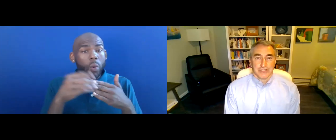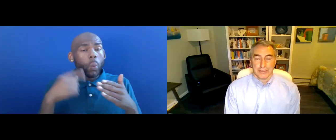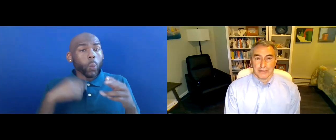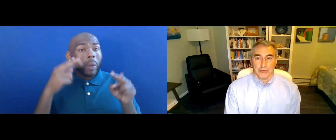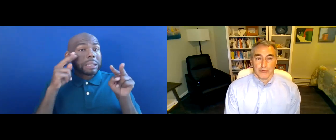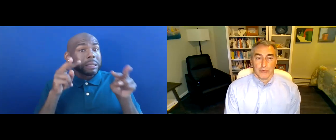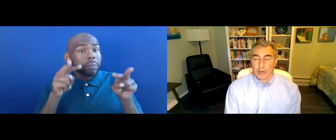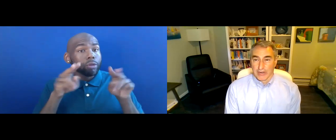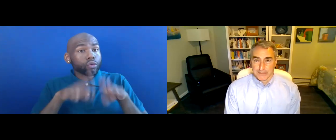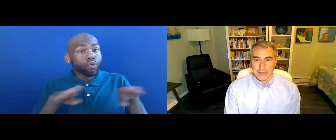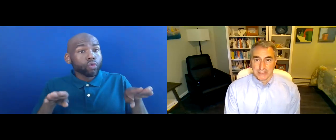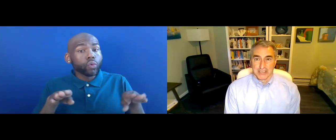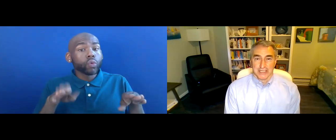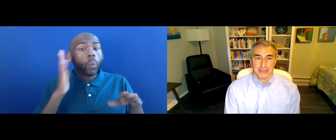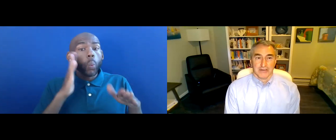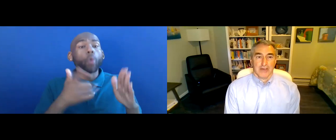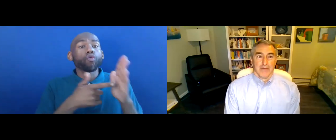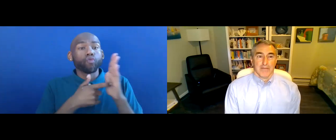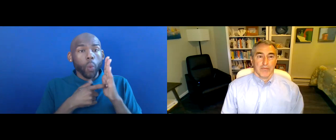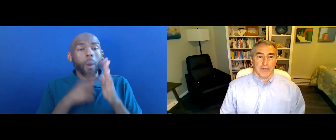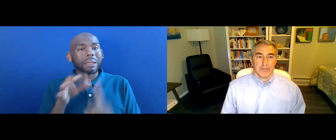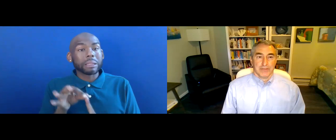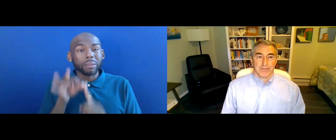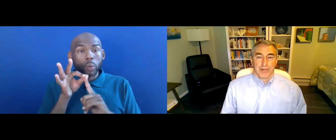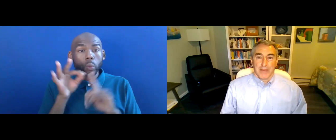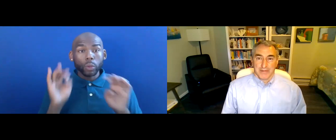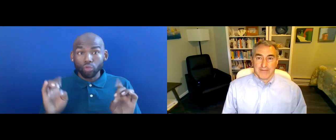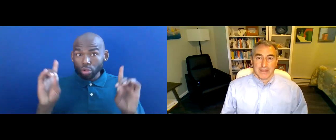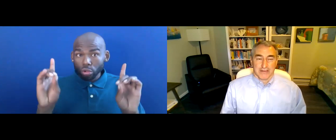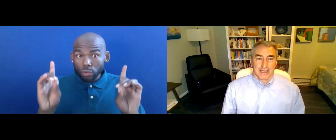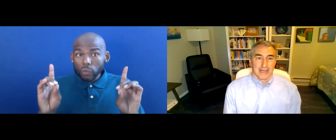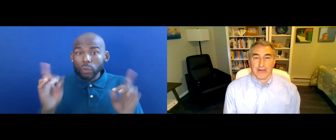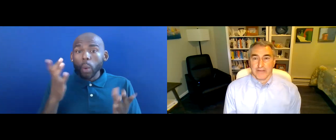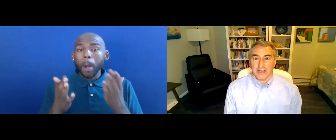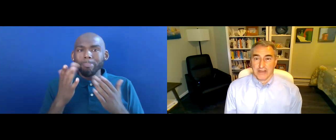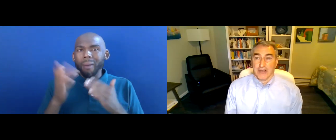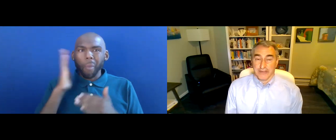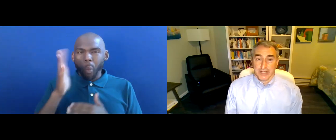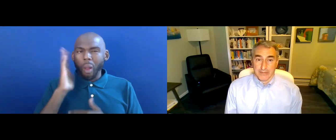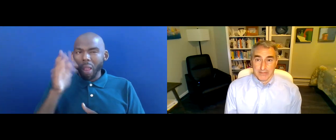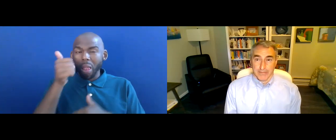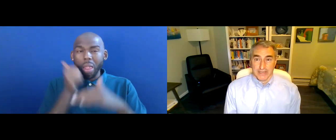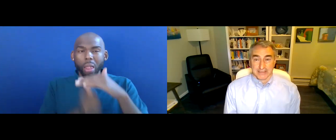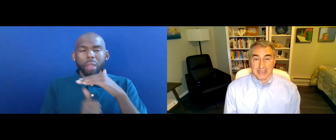CHILDREN WHO WOULD REQUIRE SPECIAL EDUCATION WOULD PROBABLY FALL INTO THE CATEGORY OF OTHER HEALTH IMPAIRMENT, NOT